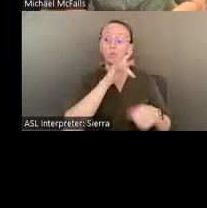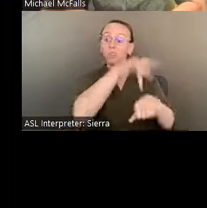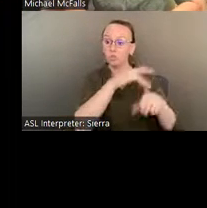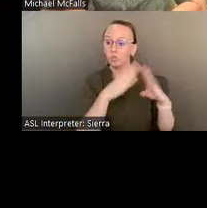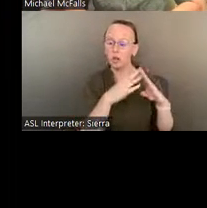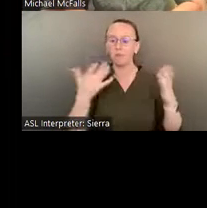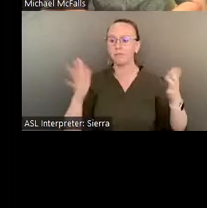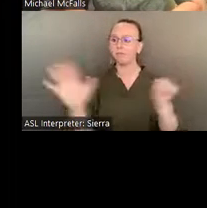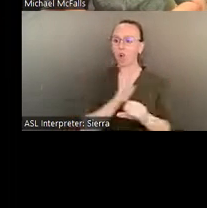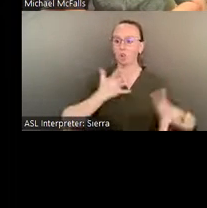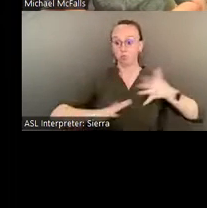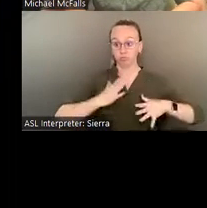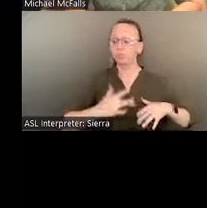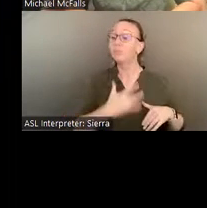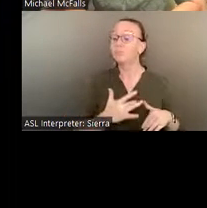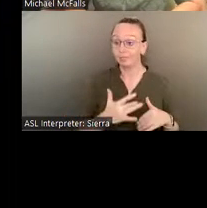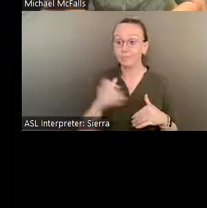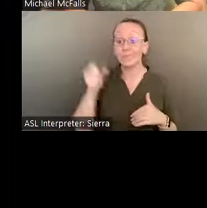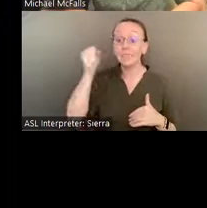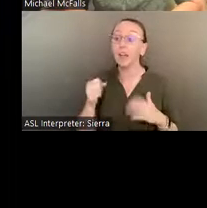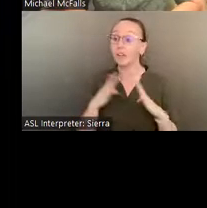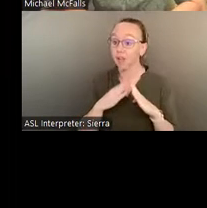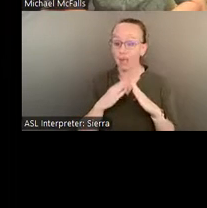Southern town with the Southern, you know, with the square courthouse right at the center